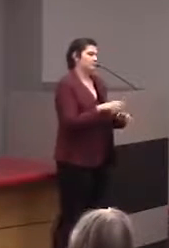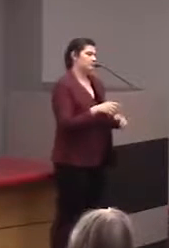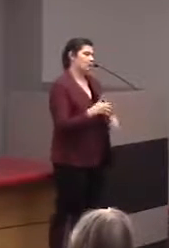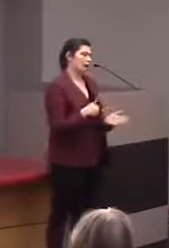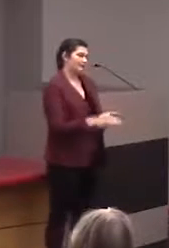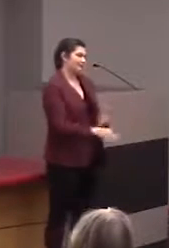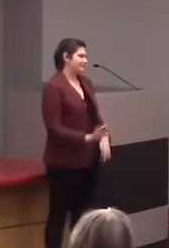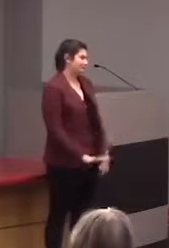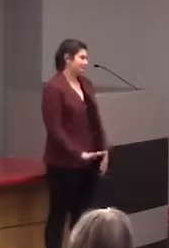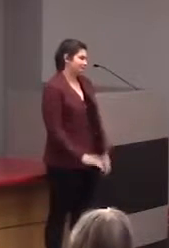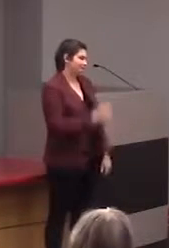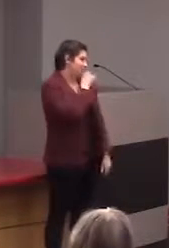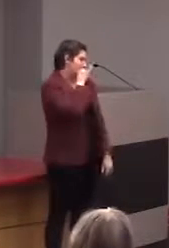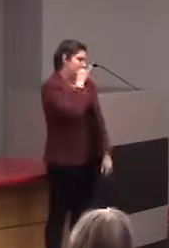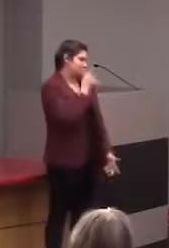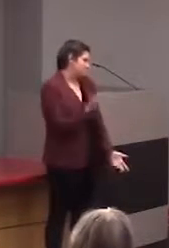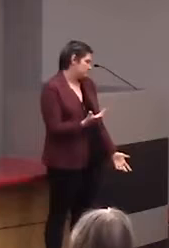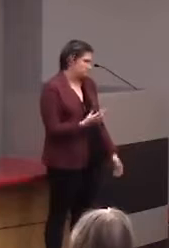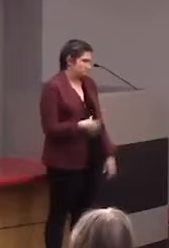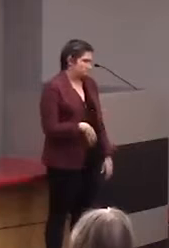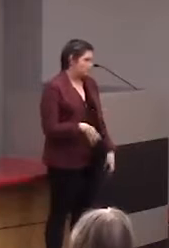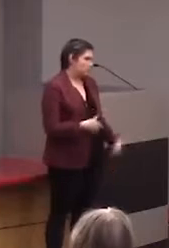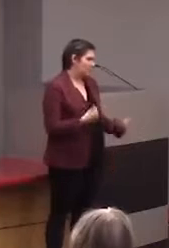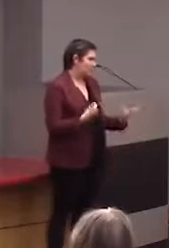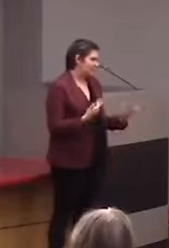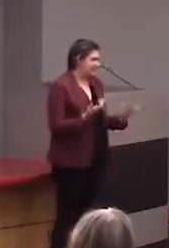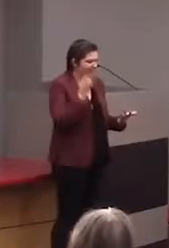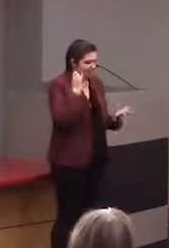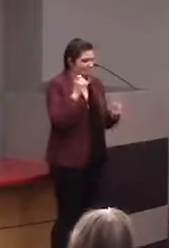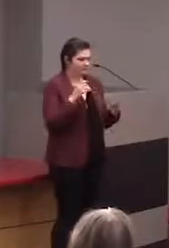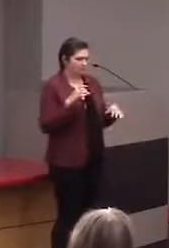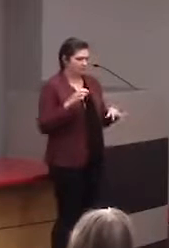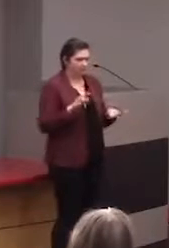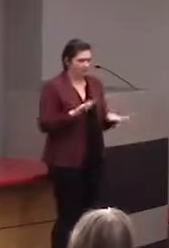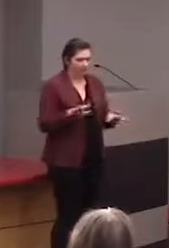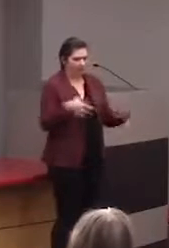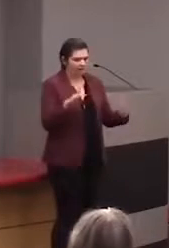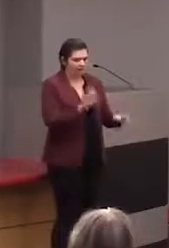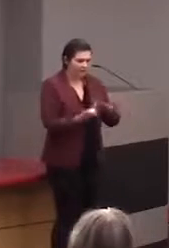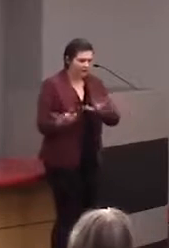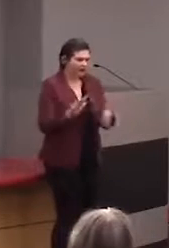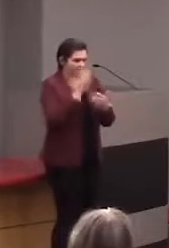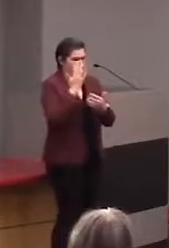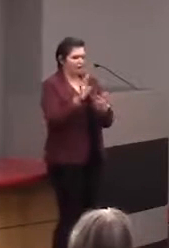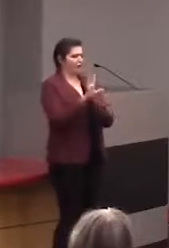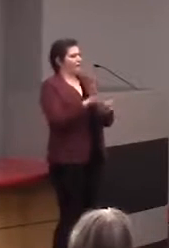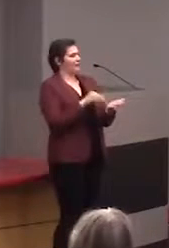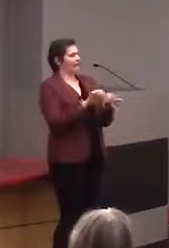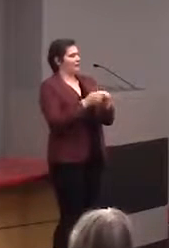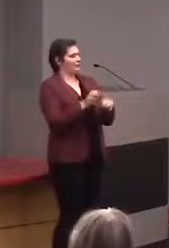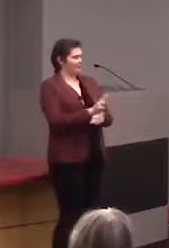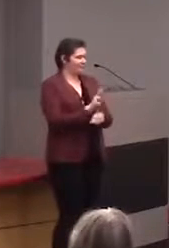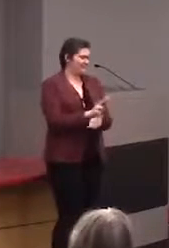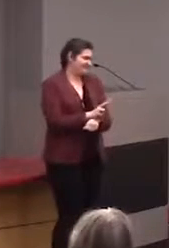so it's not gonna work if you have all these things that you have to learn. So the way that we've been doing it,